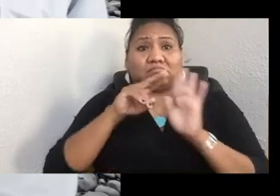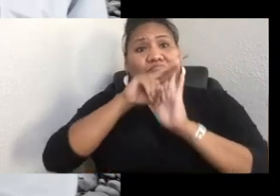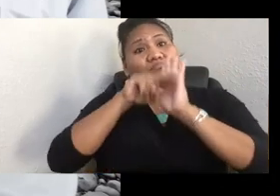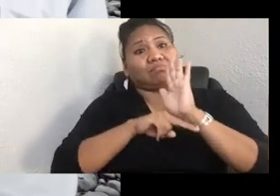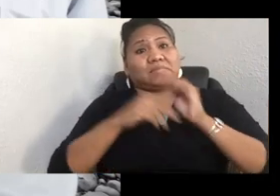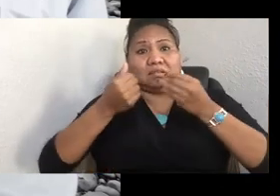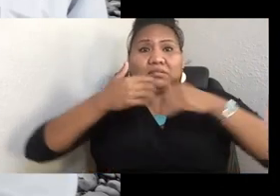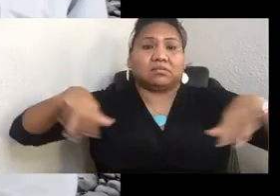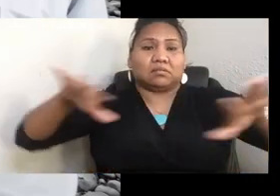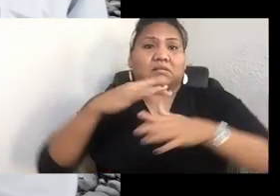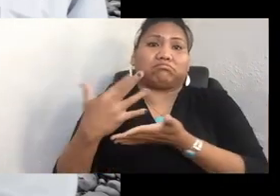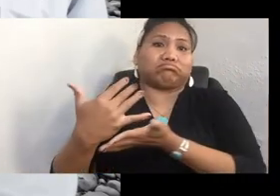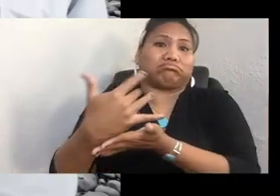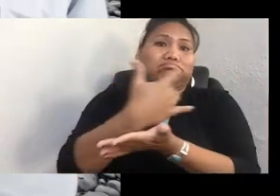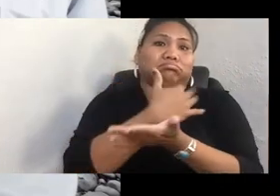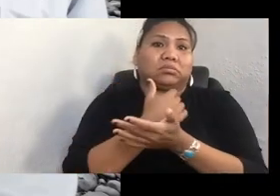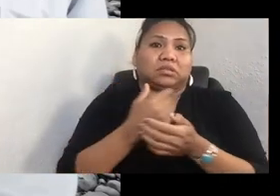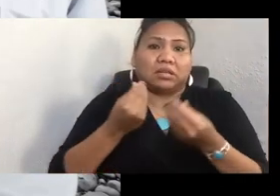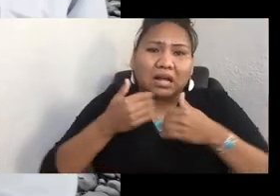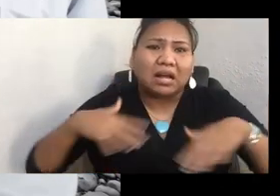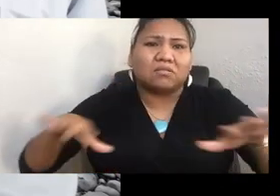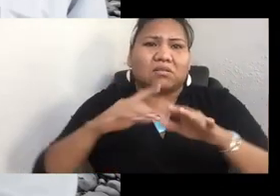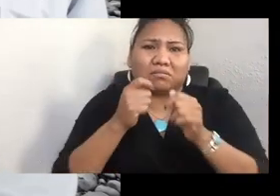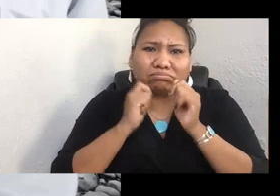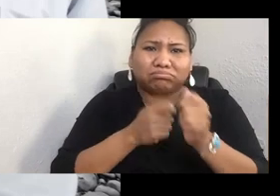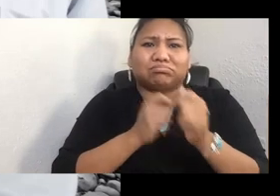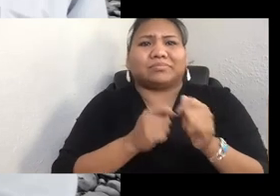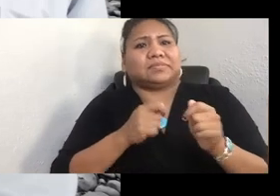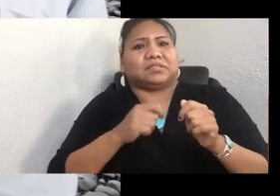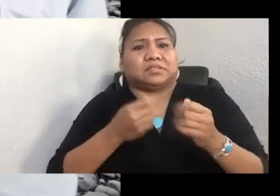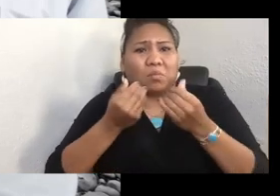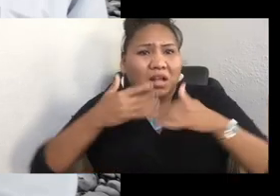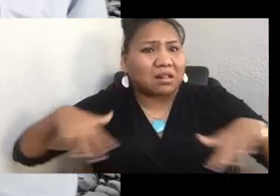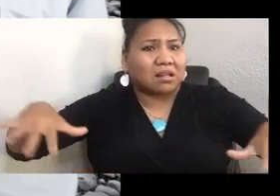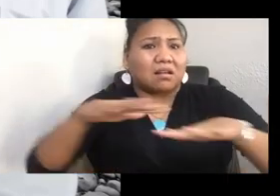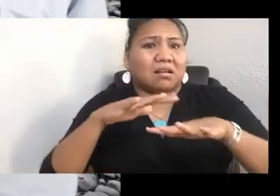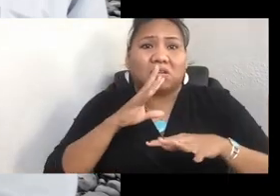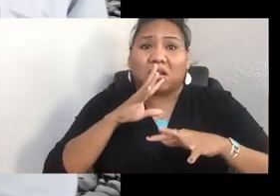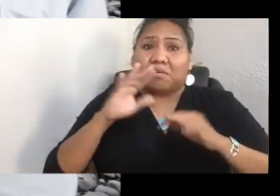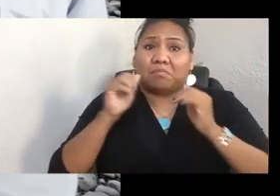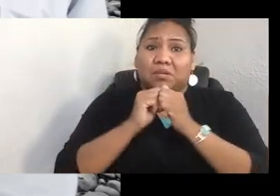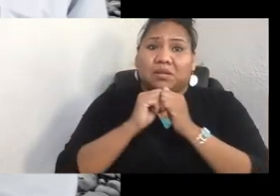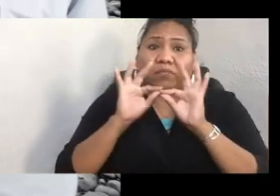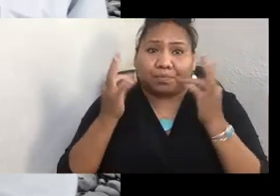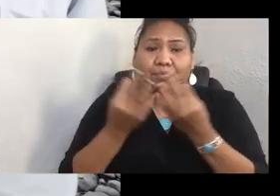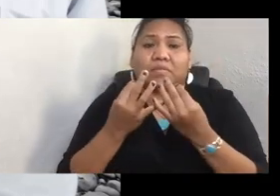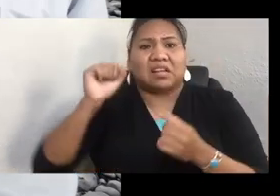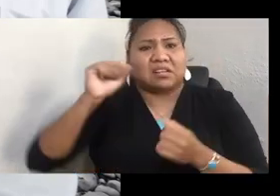and the ways of our people. I was talking to one of my relatives this morning. And she said, yes, we believe in the Creator. We believe in the Creator.